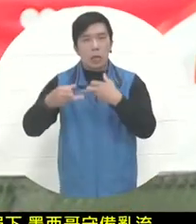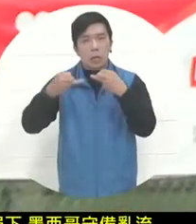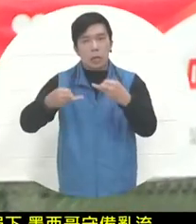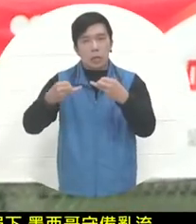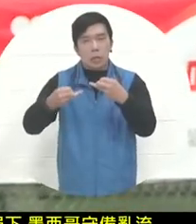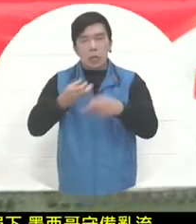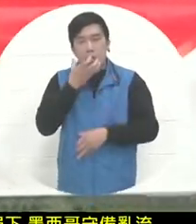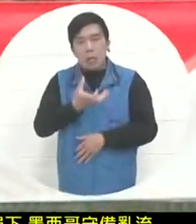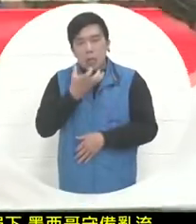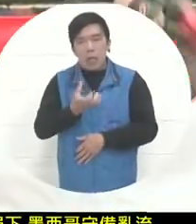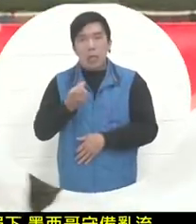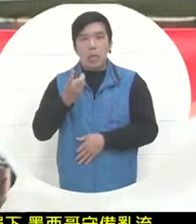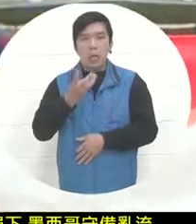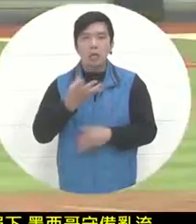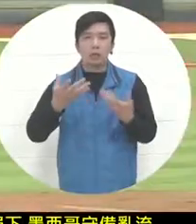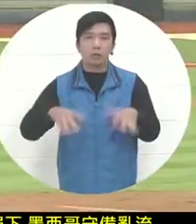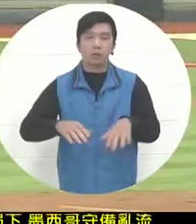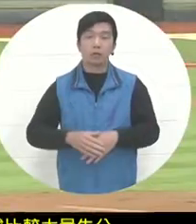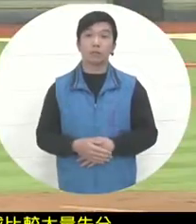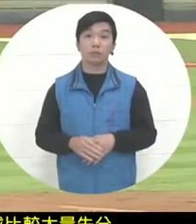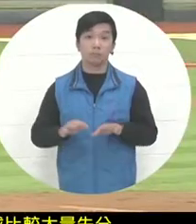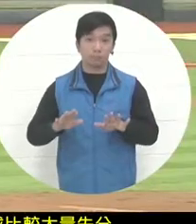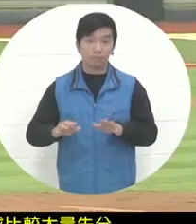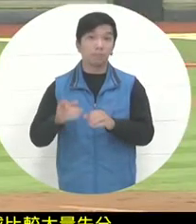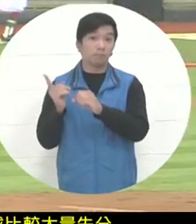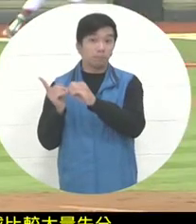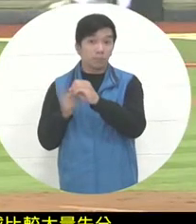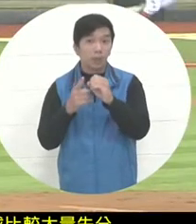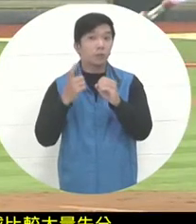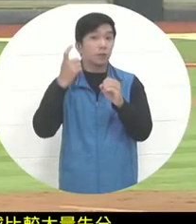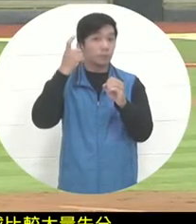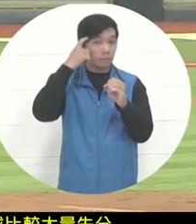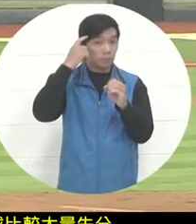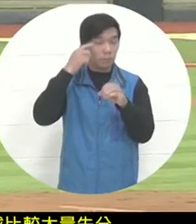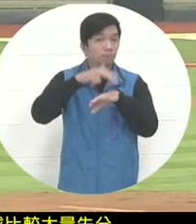it actually brought out a sense of baseball. One rule and concept is that if the third out